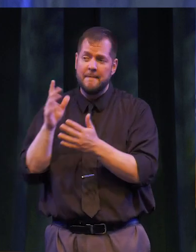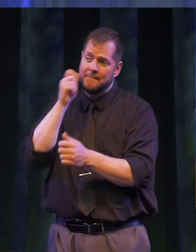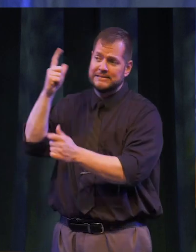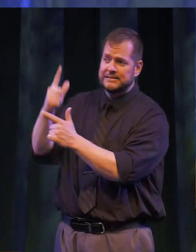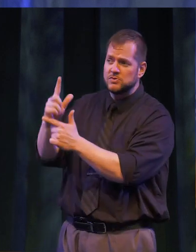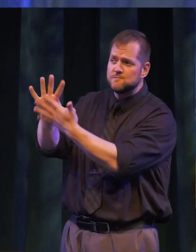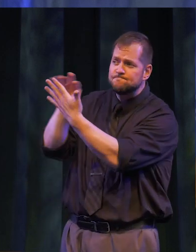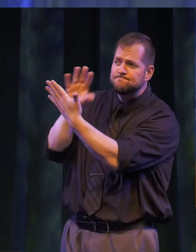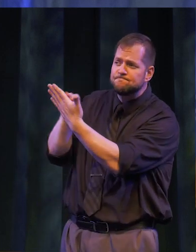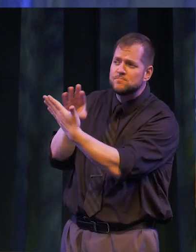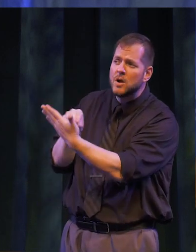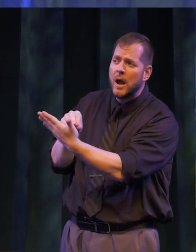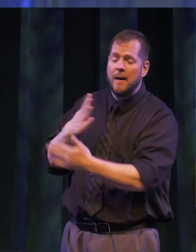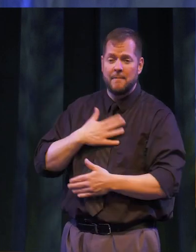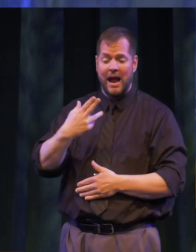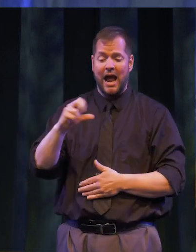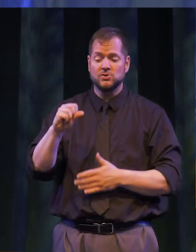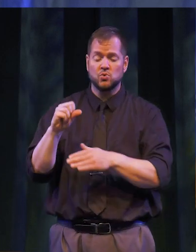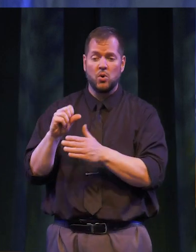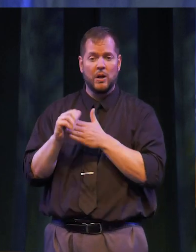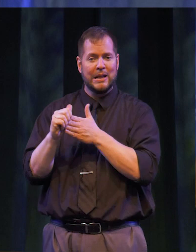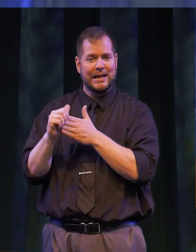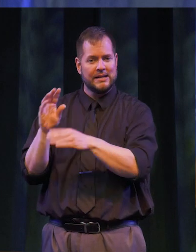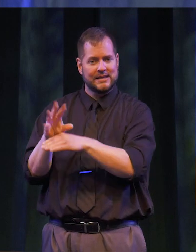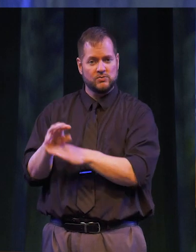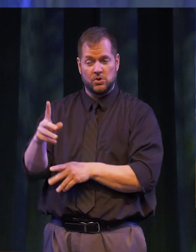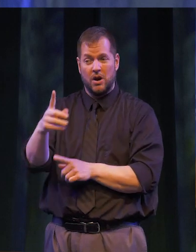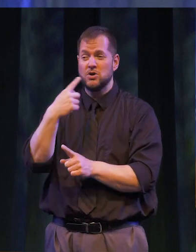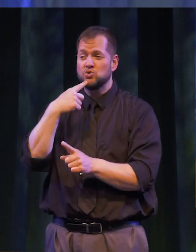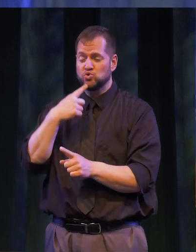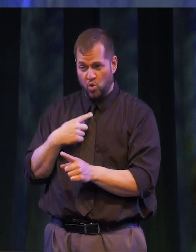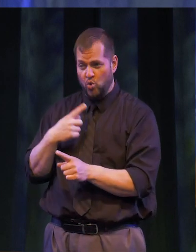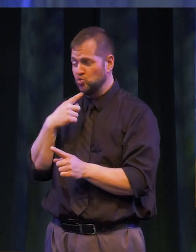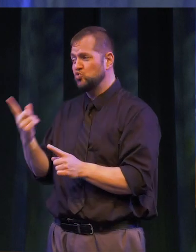from my sister that my high school guidance counselor had told my parents that he was